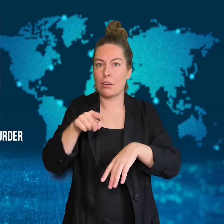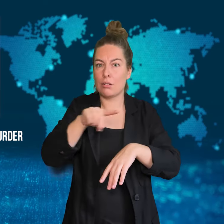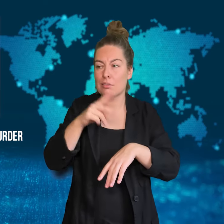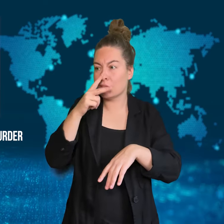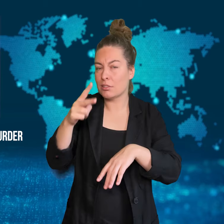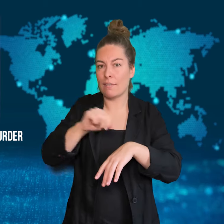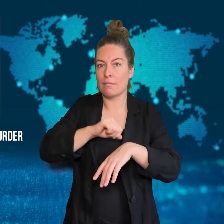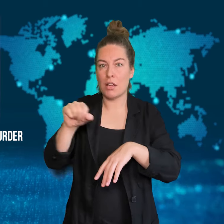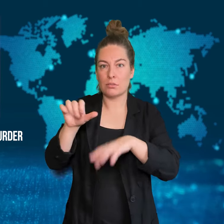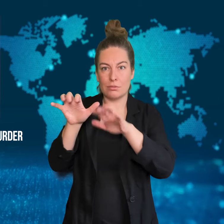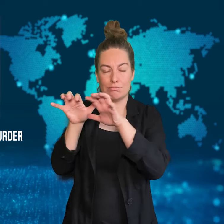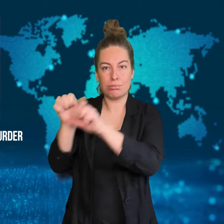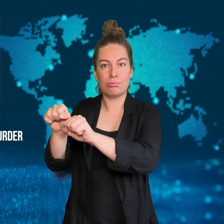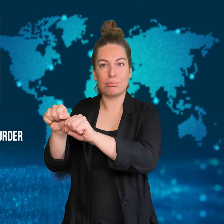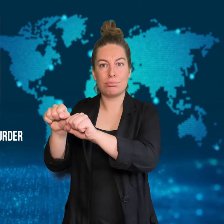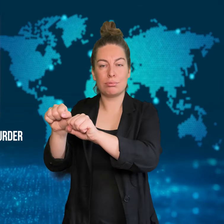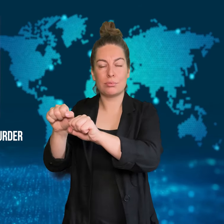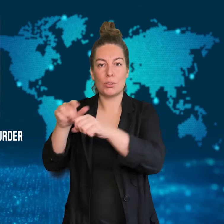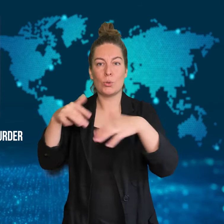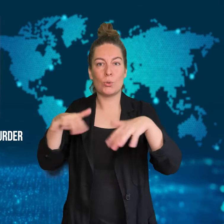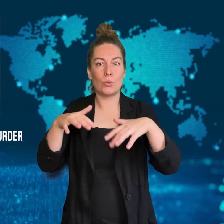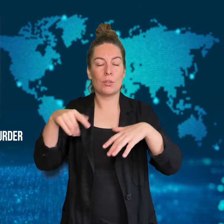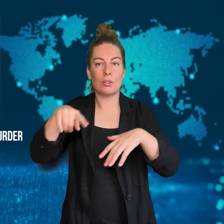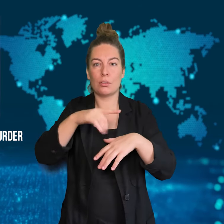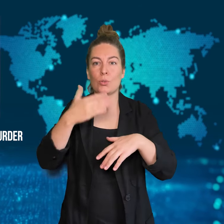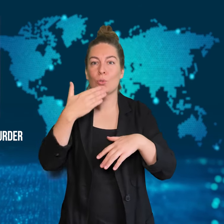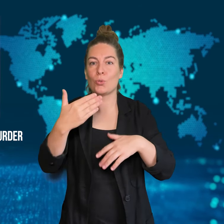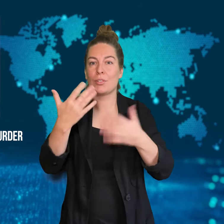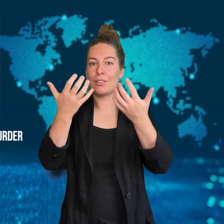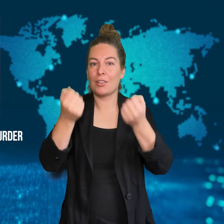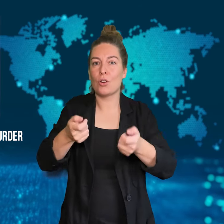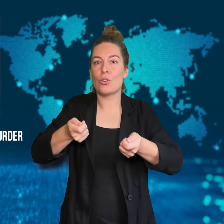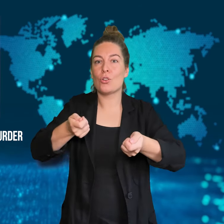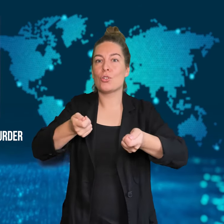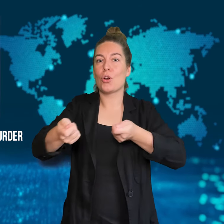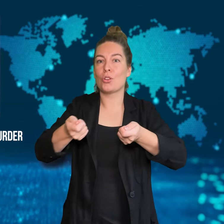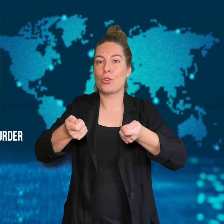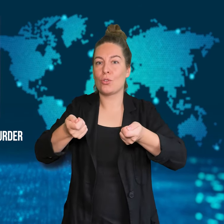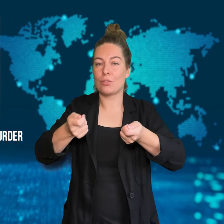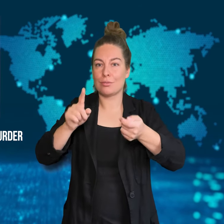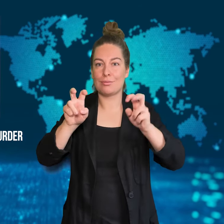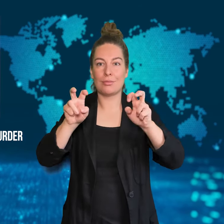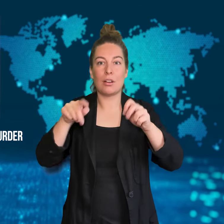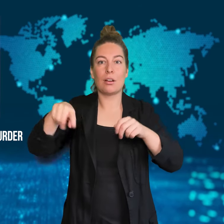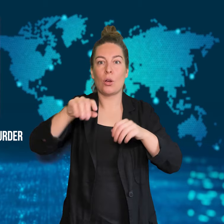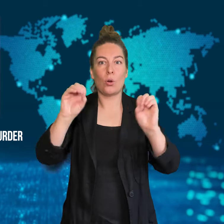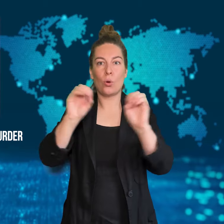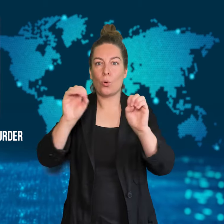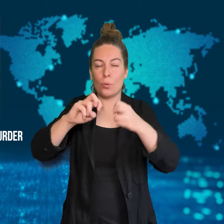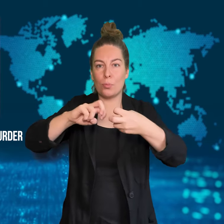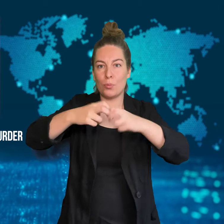for their quick response, saying that engine power was not lost.